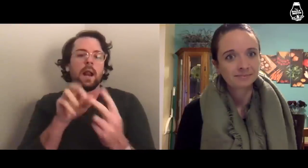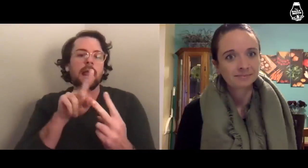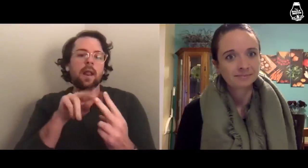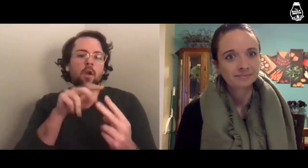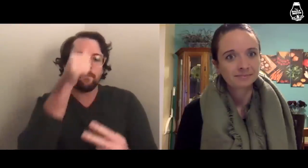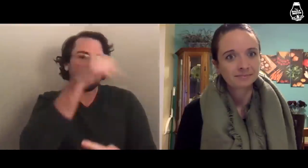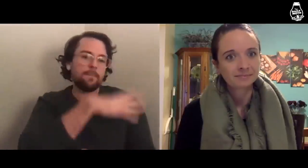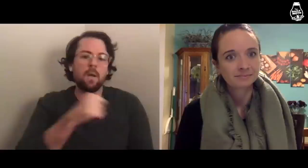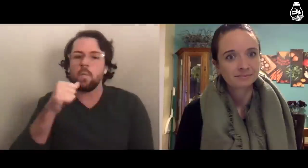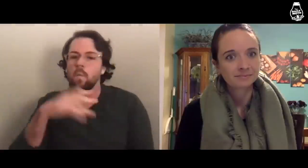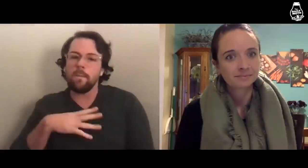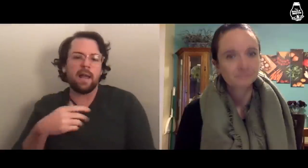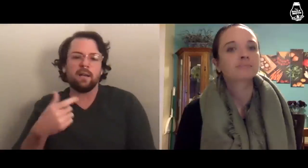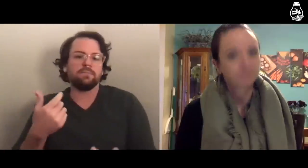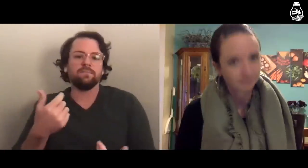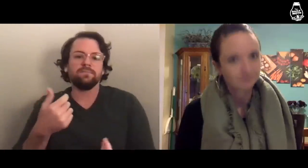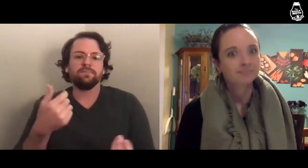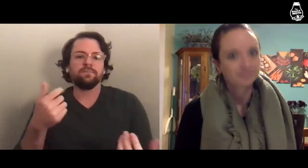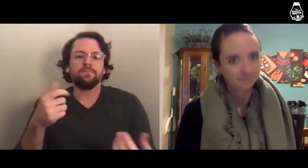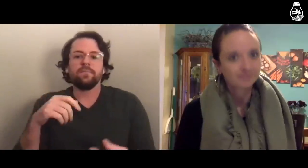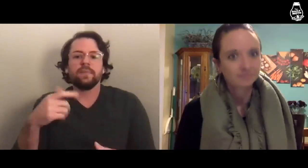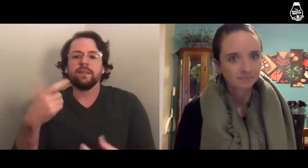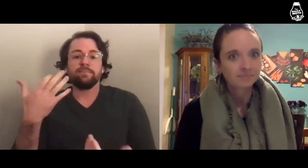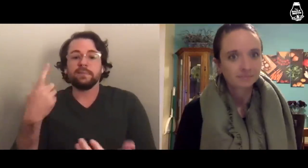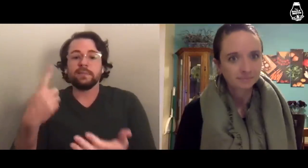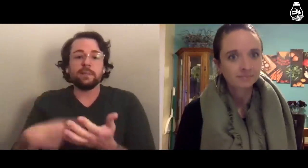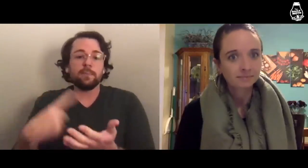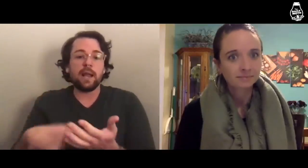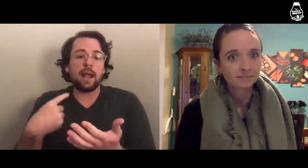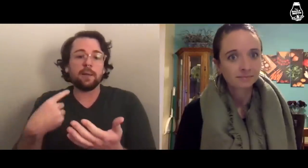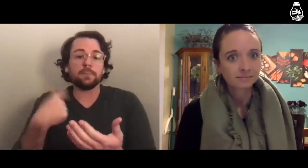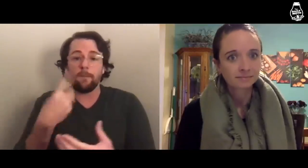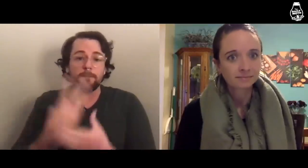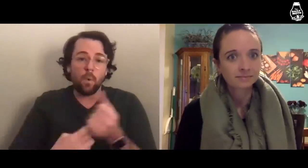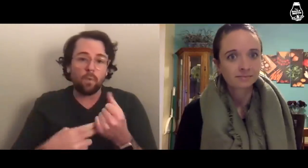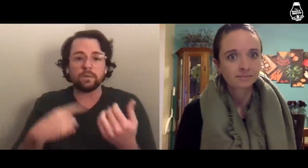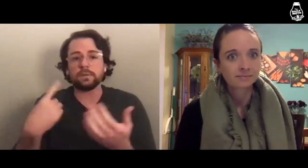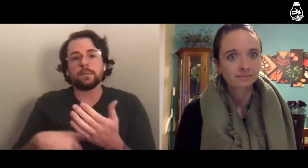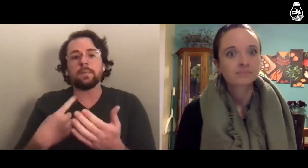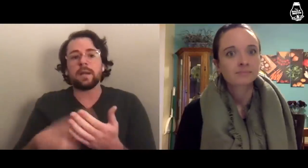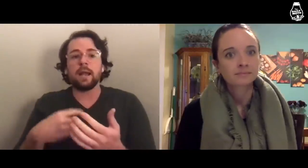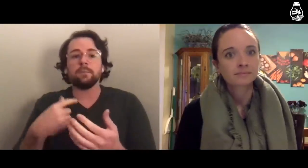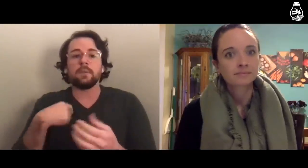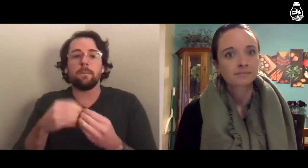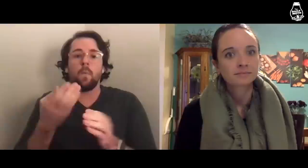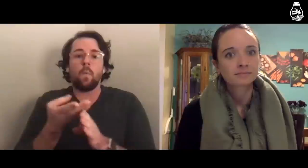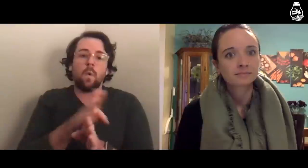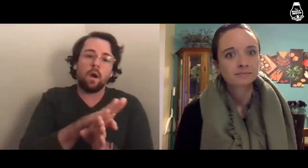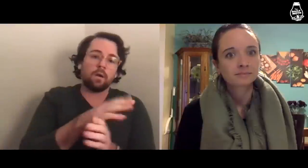as either a man or woman. Sometimes I identify with both, and sometimes